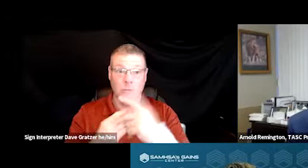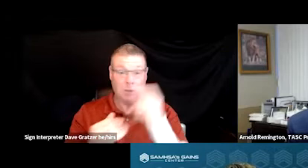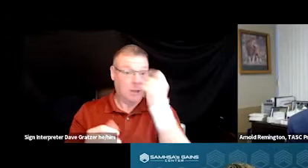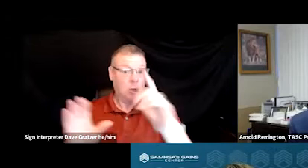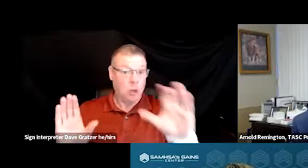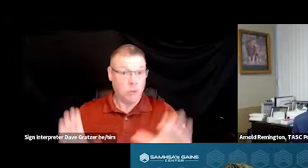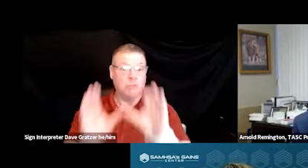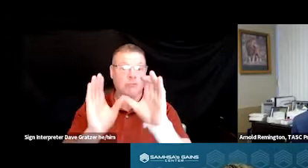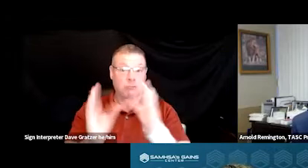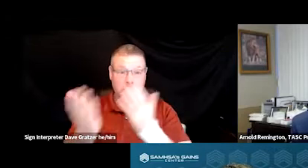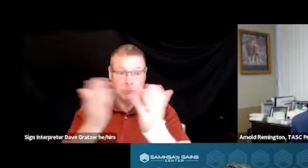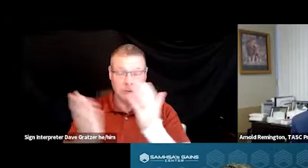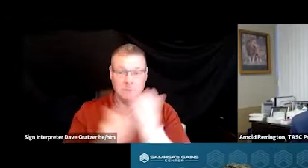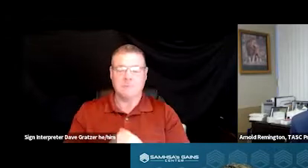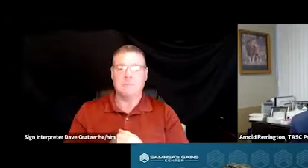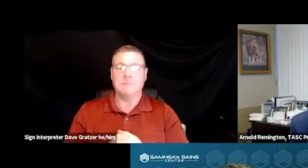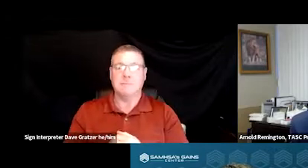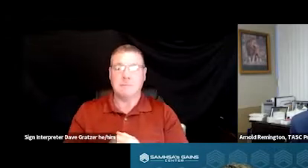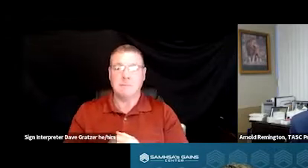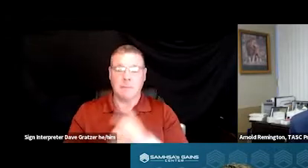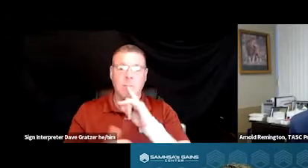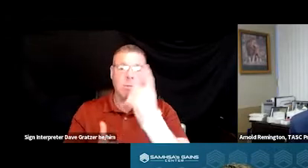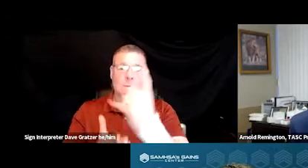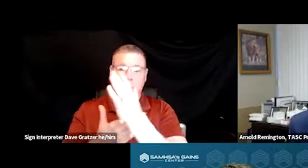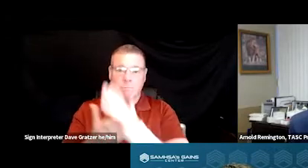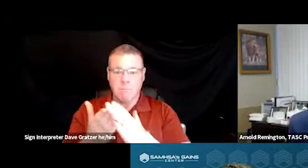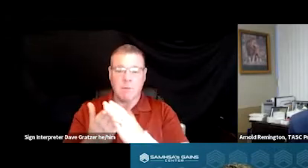was one of the components that was developed.